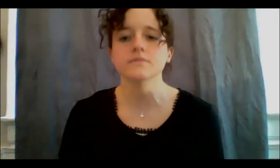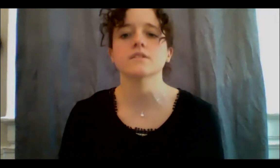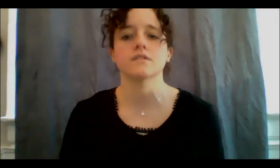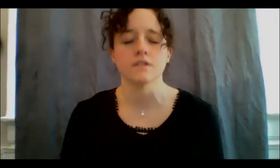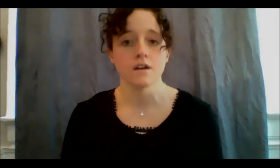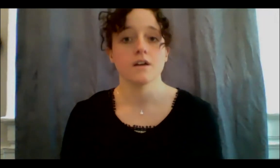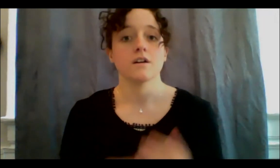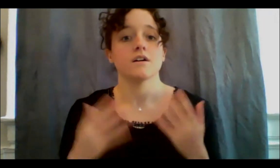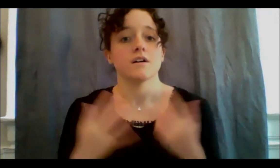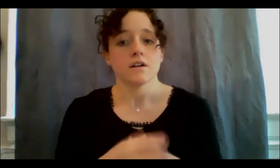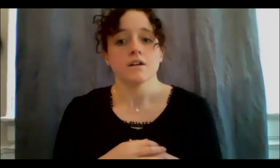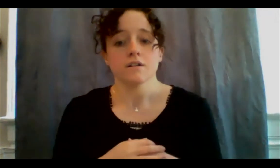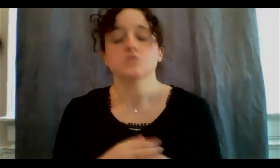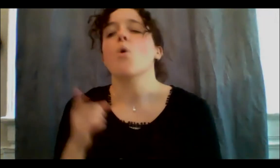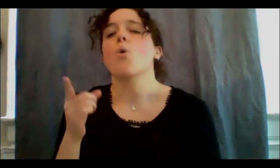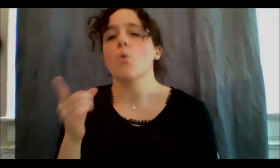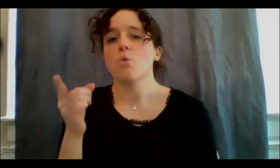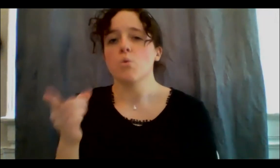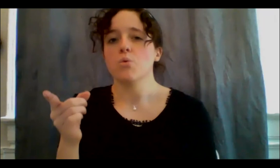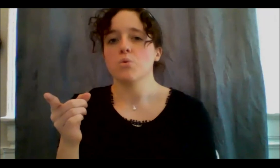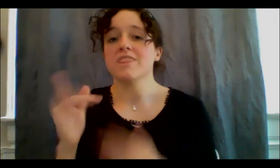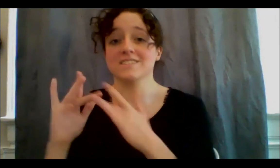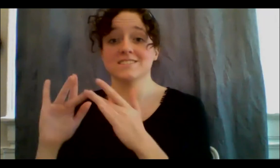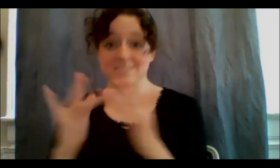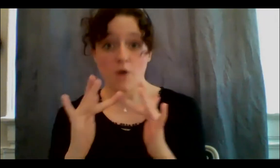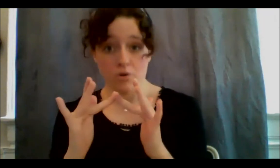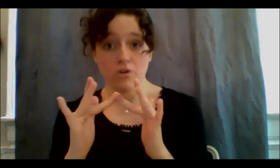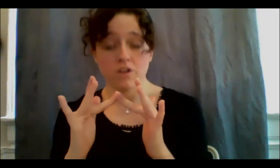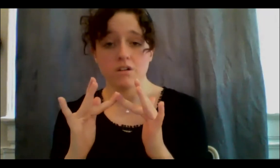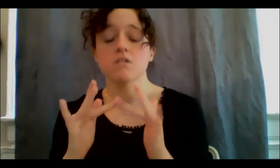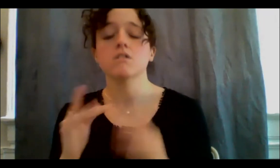about Ojibiikaan Indigenous Cultural Network. It is doing what I talked about